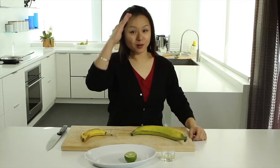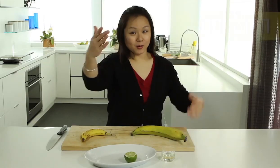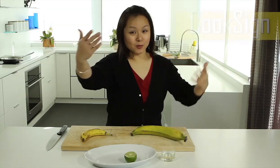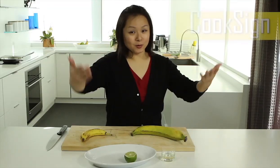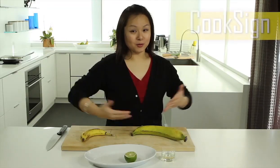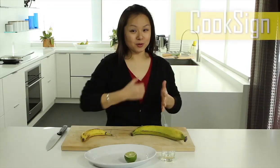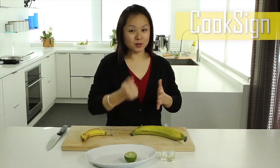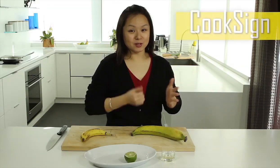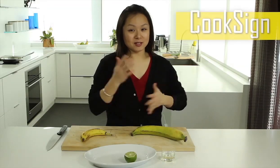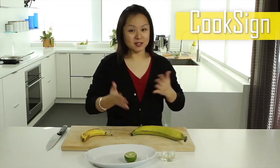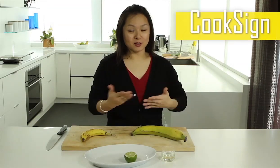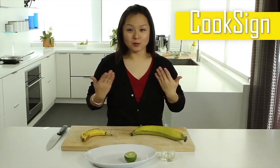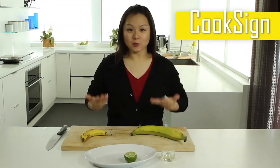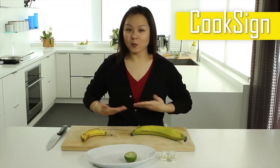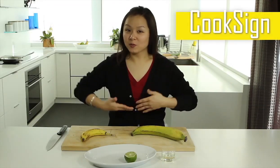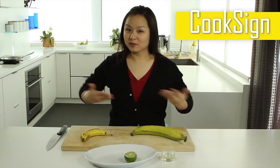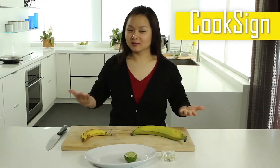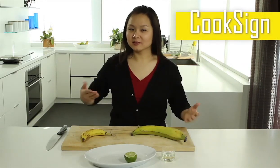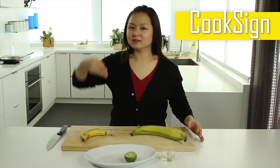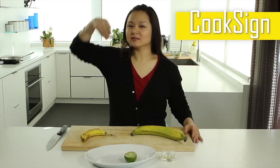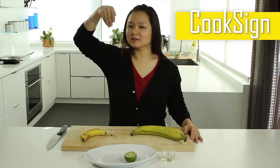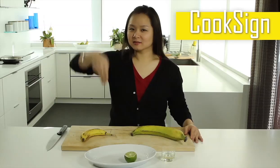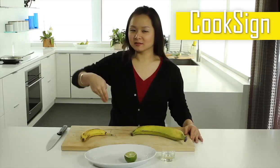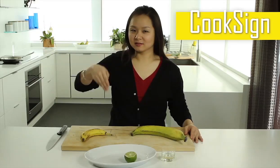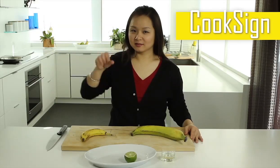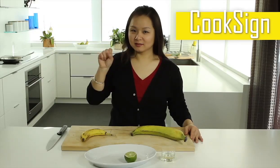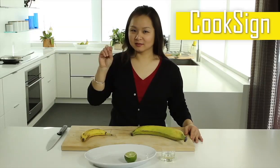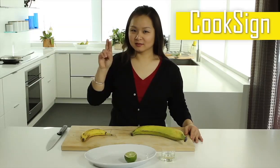Hello, welcome to “CookSign”! Today we will talk about “South American Plantains”.